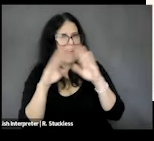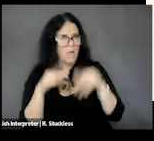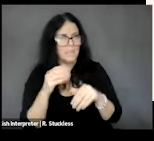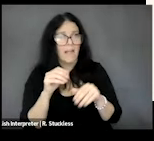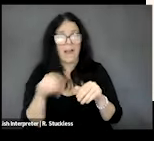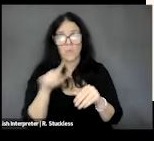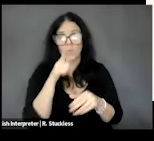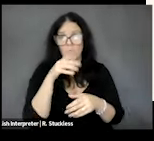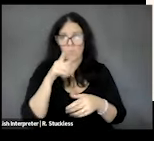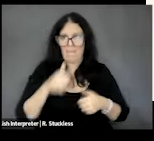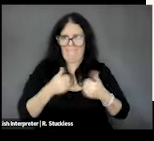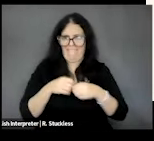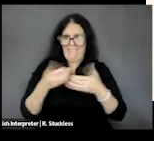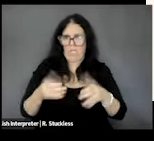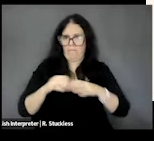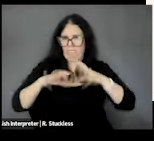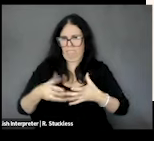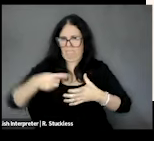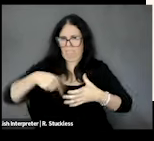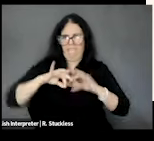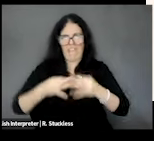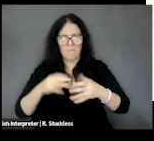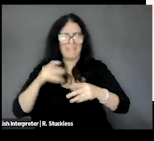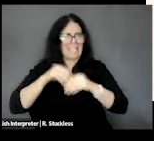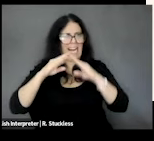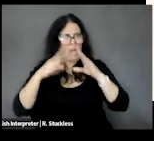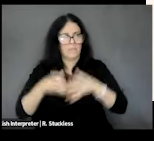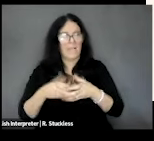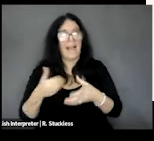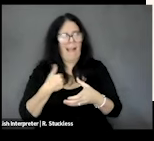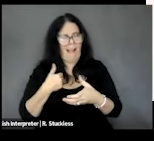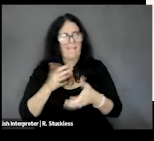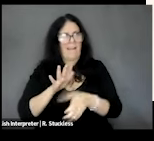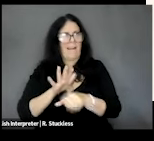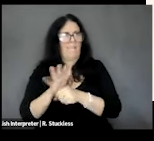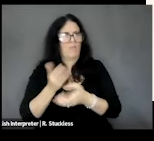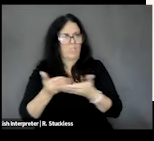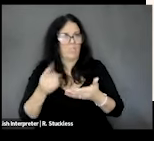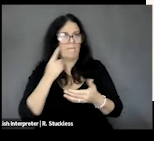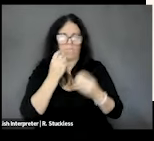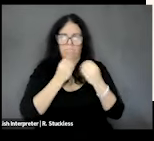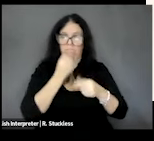households have sufficient resources to obtain appropriate food for a nutritious diet, and to